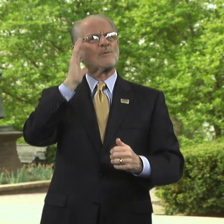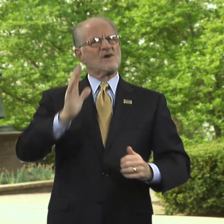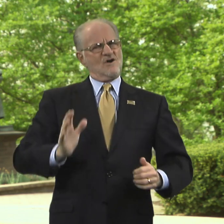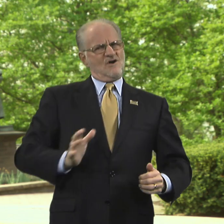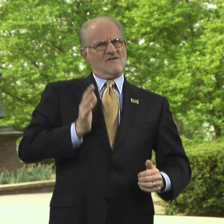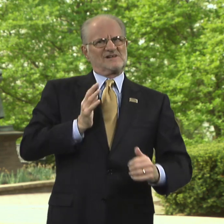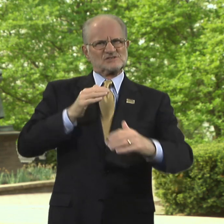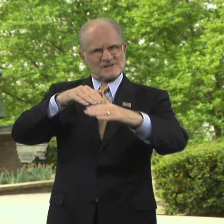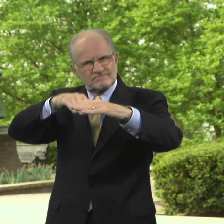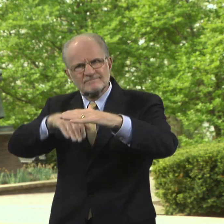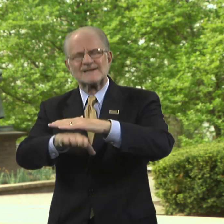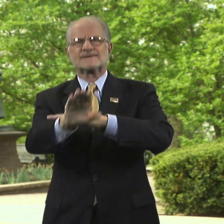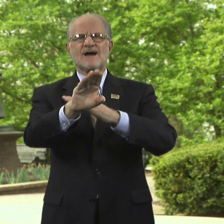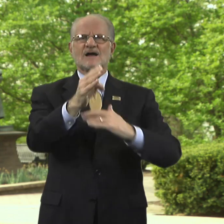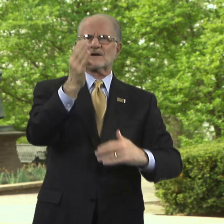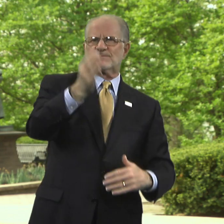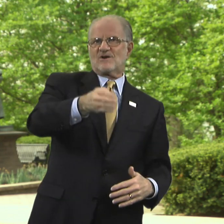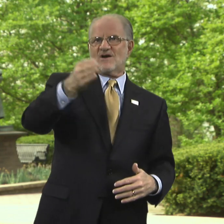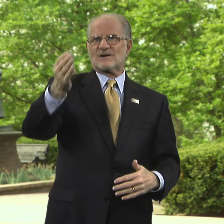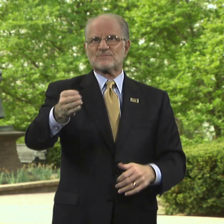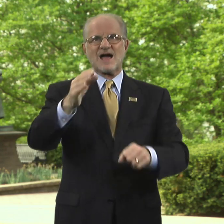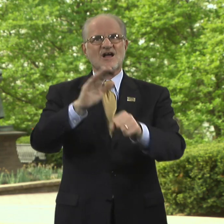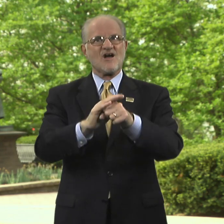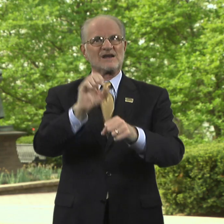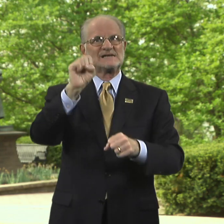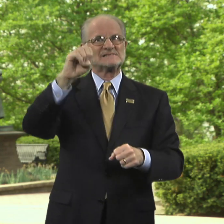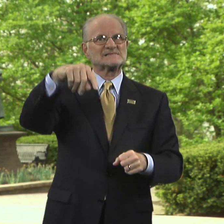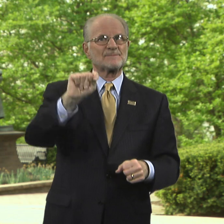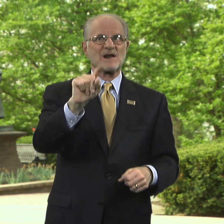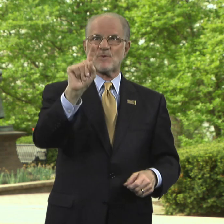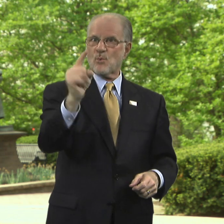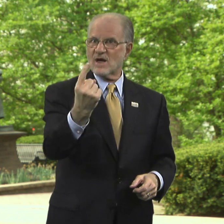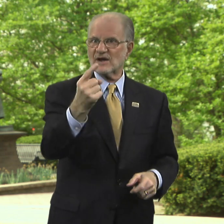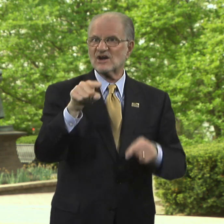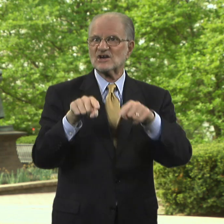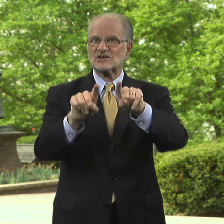We will officially induct Bernard Bragg on September 1